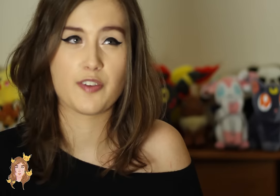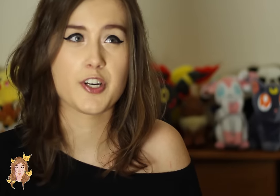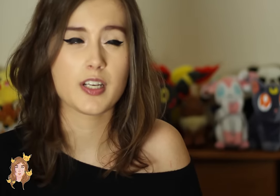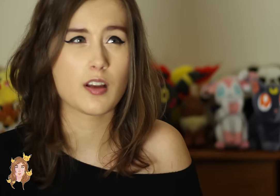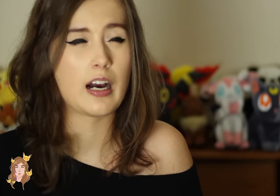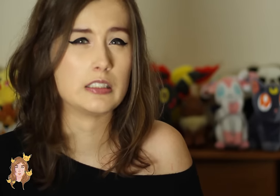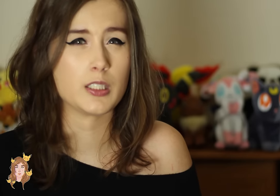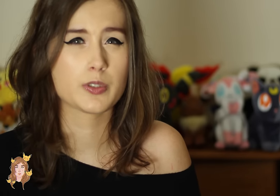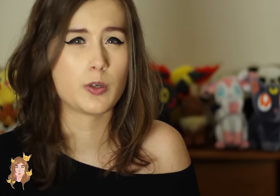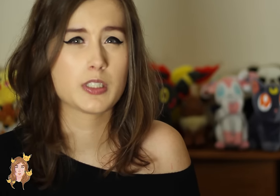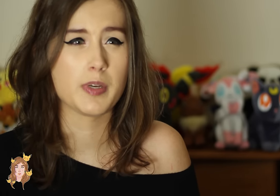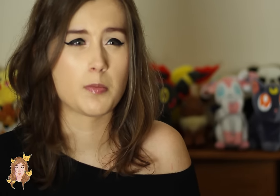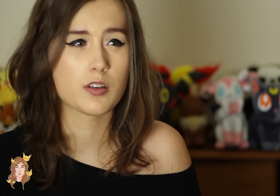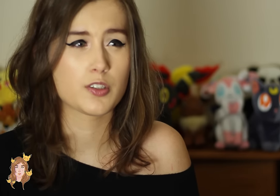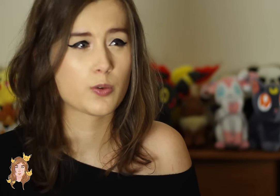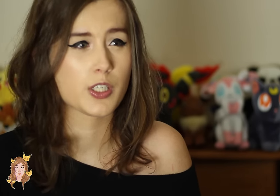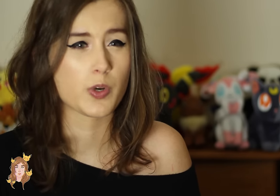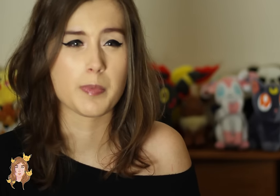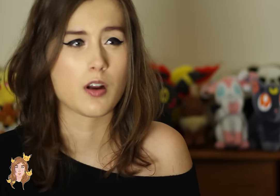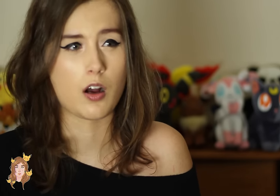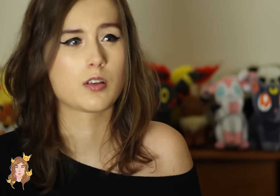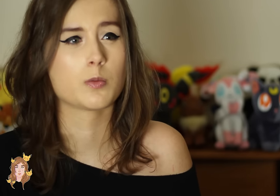At first, I thought Eileen was going to be the monster which would’ve been awesome